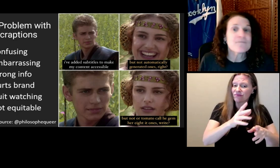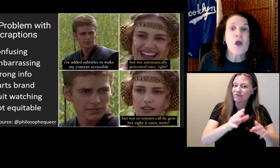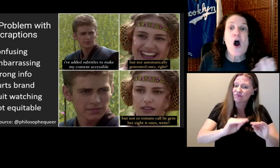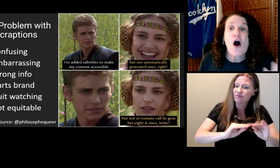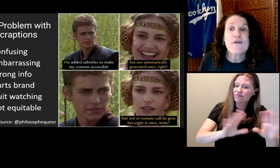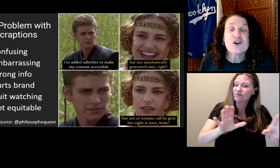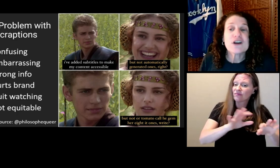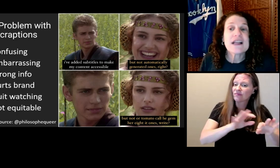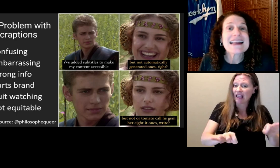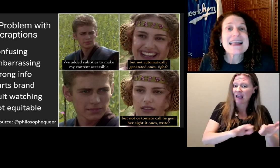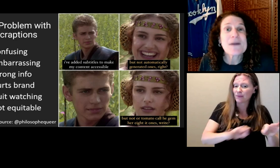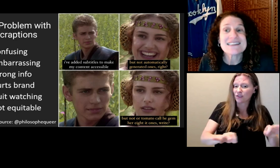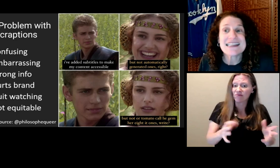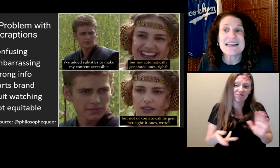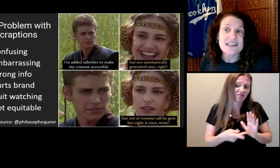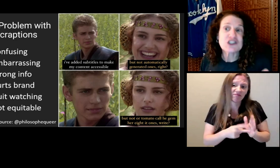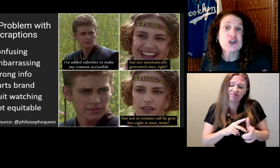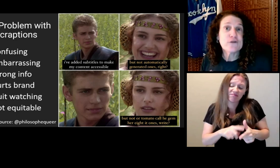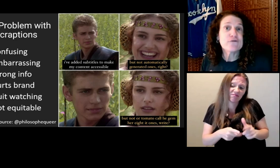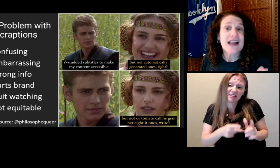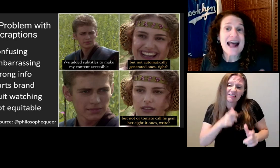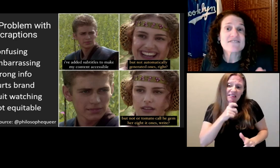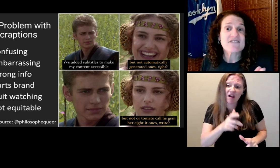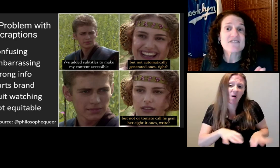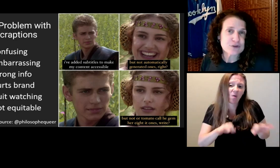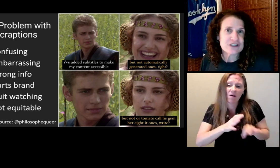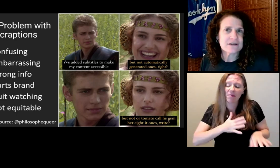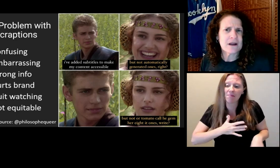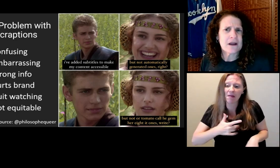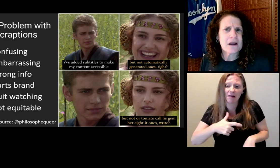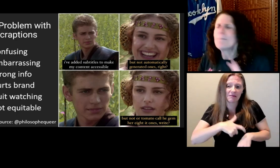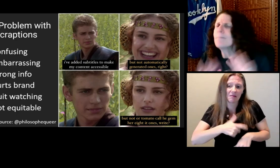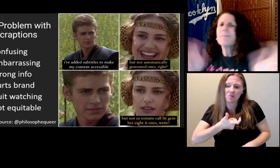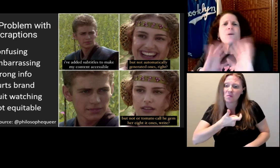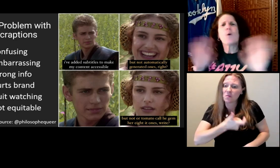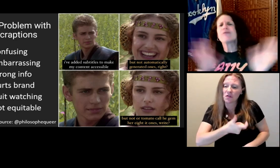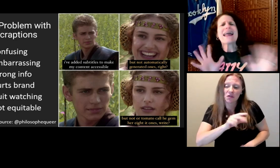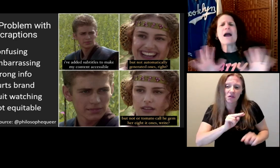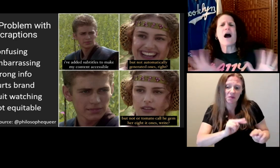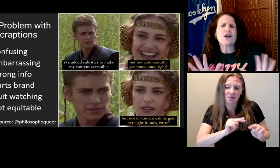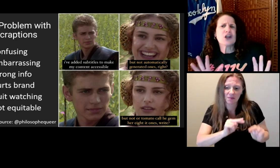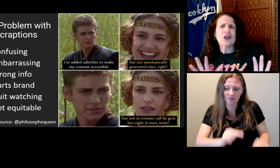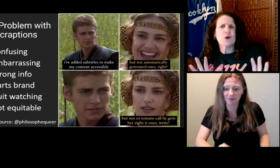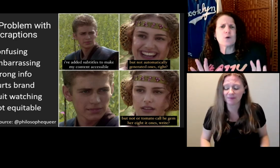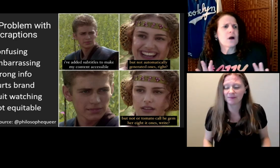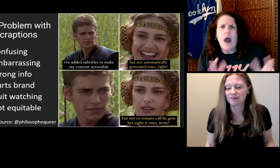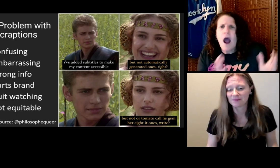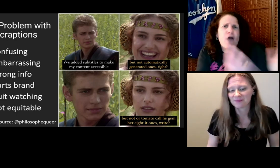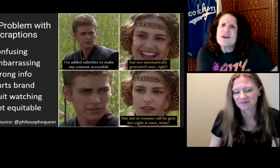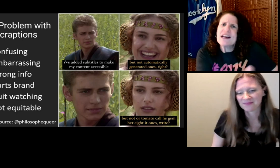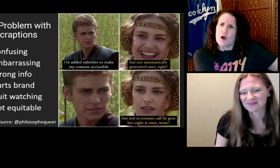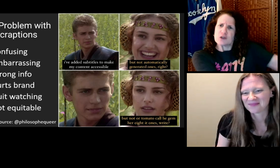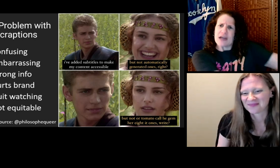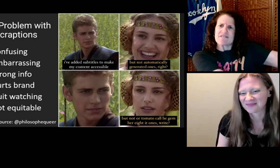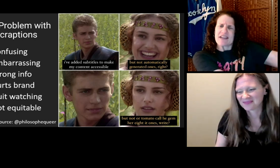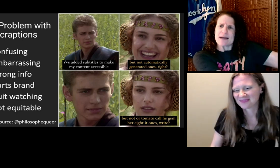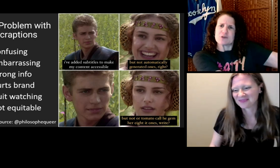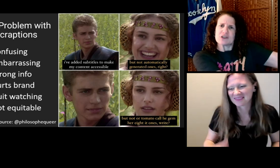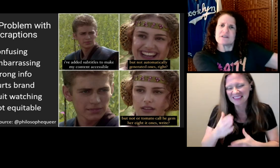And finally, Harvard and MIT got sued for lack of captions. But they argued: Our videos have captions!